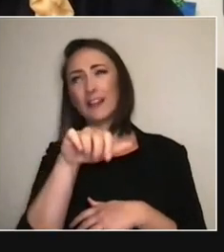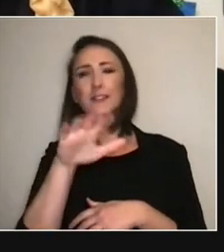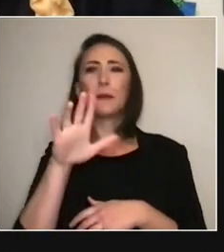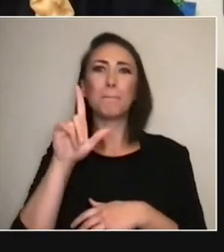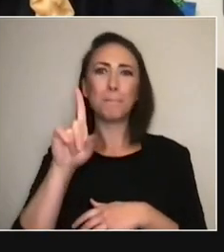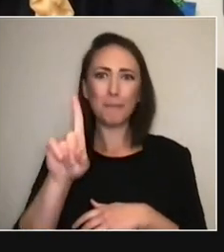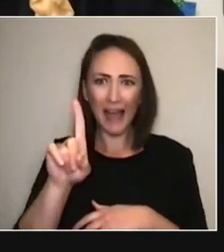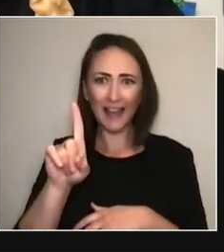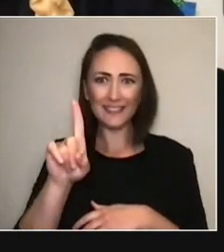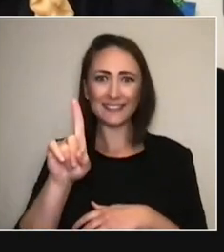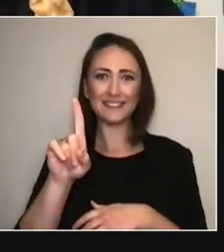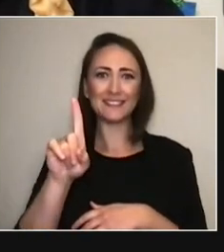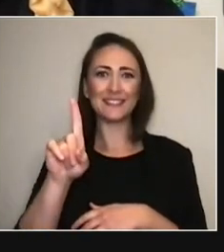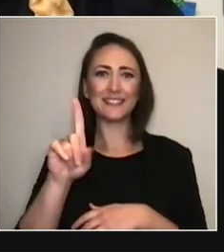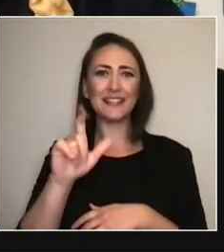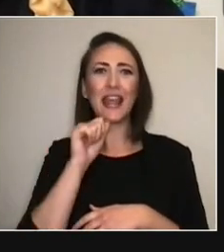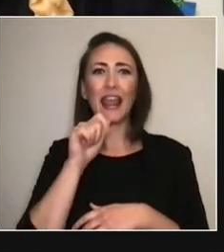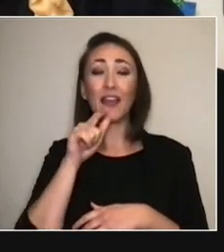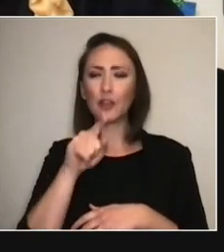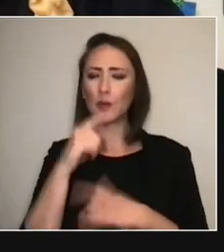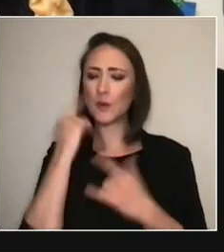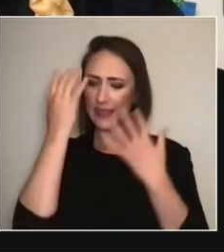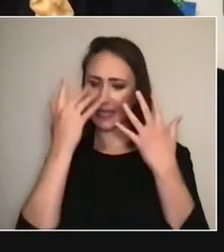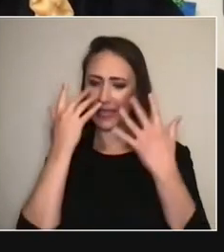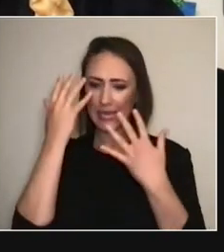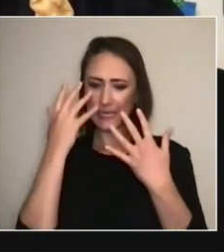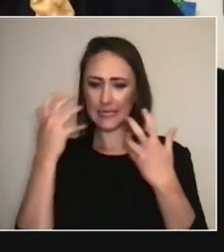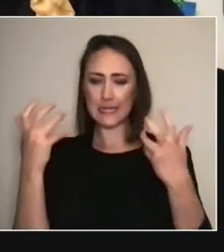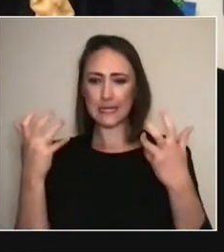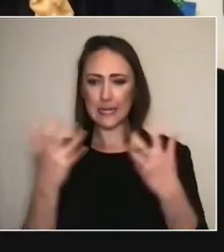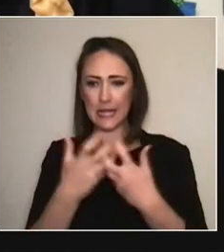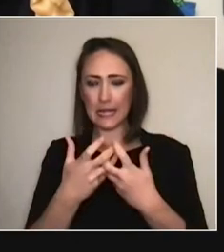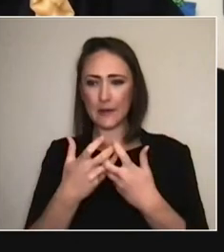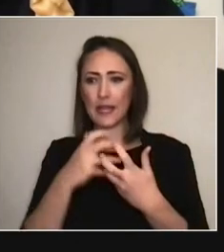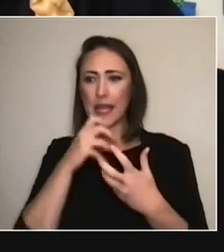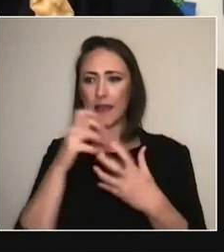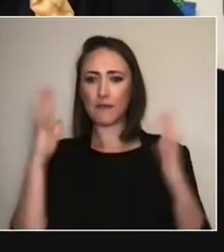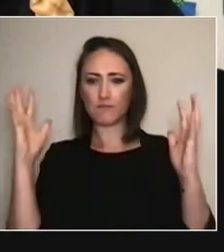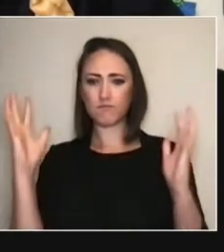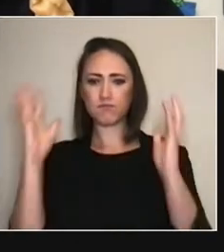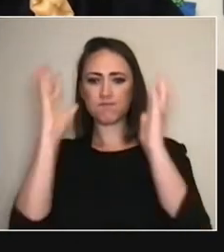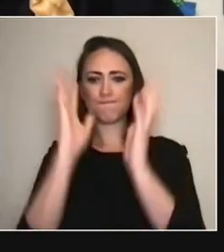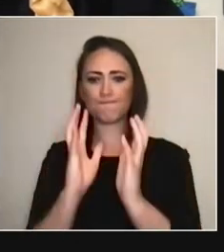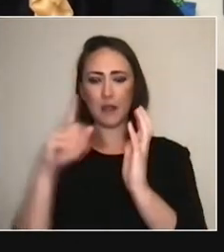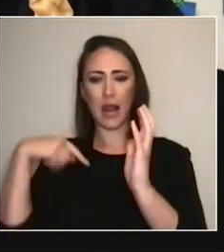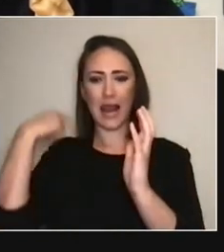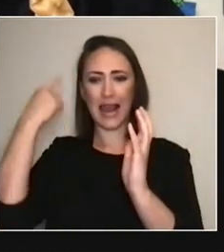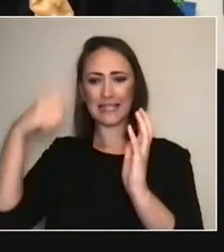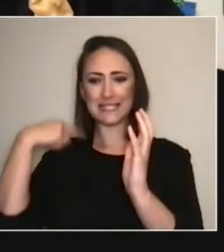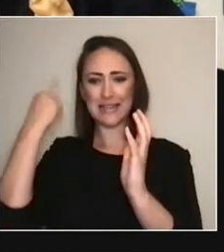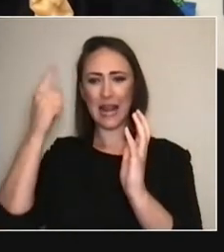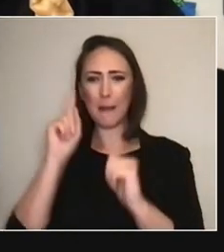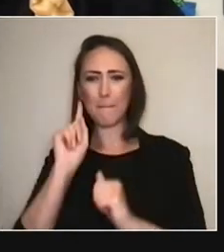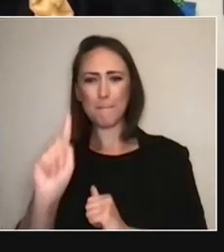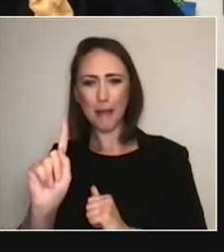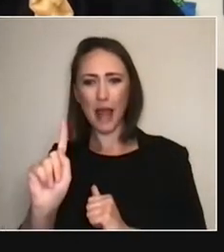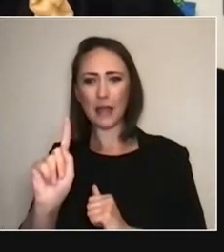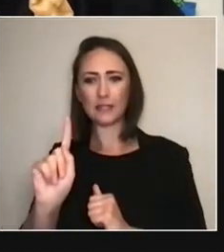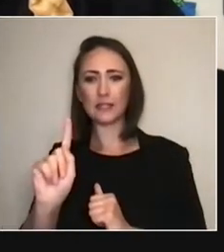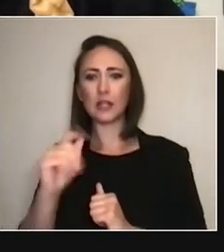it would be like, 'How do I meet your artistic demands, 'the things that are on the writer?' But also,